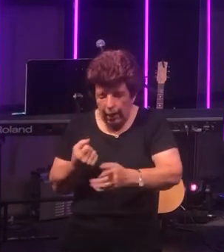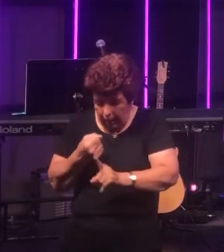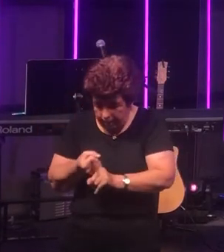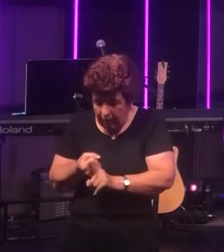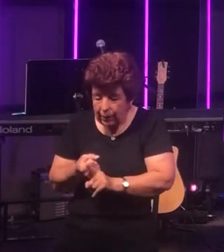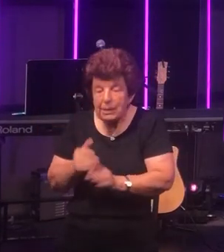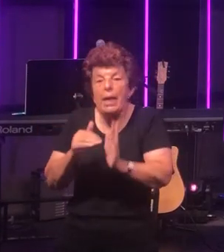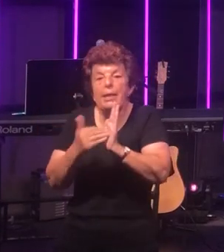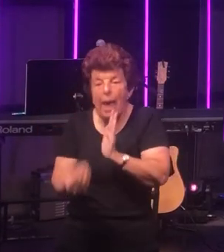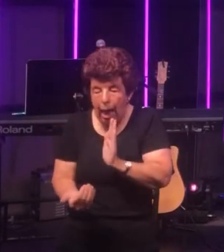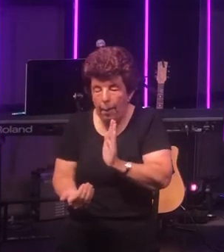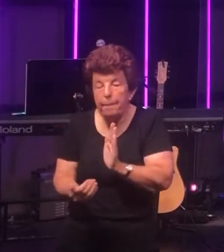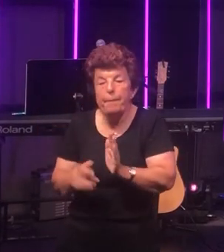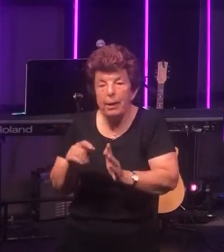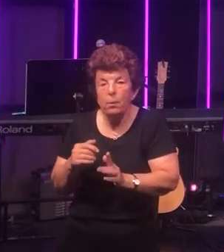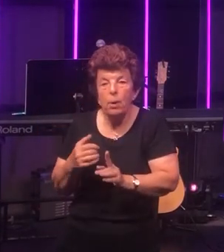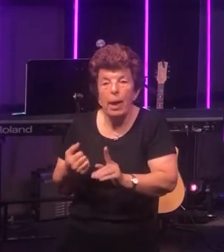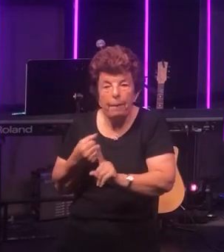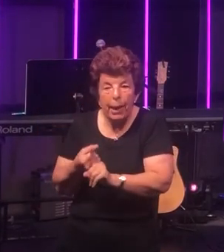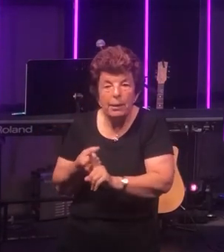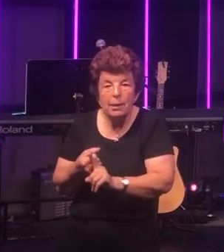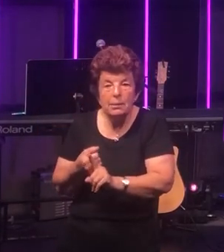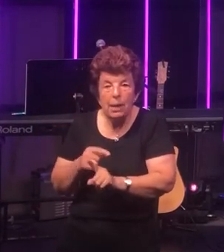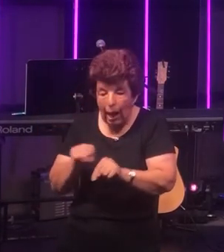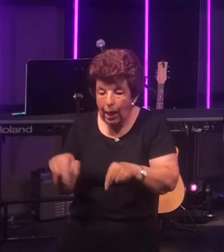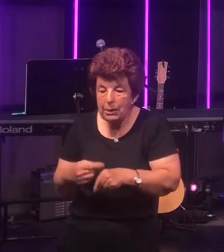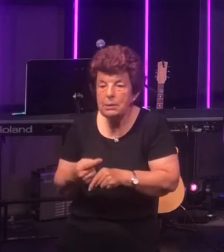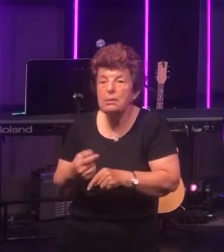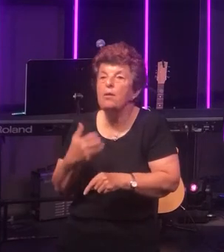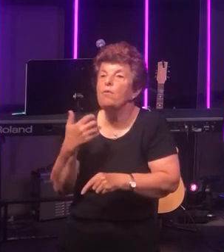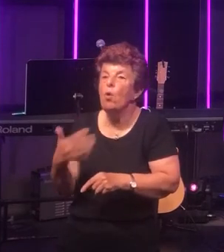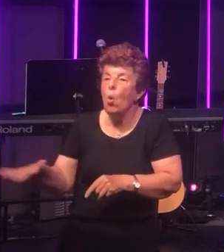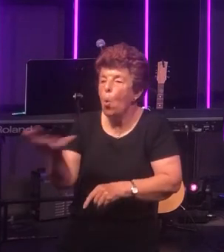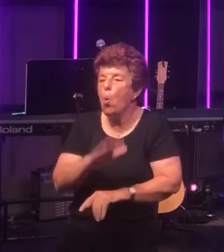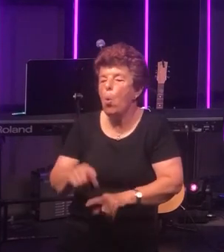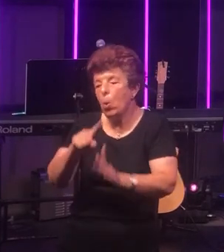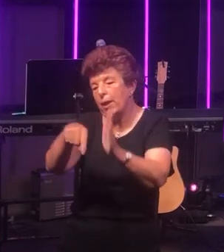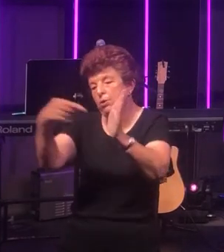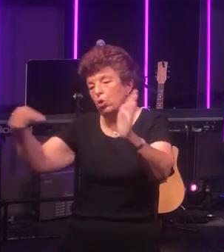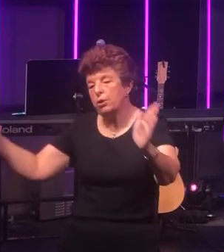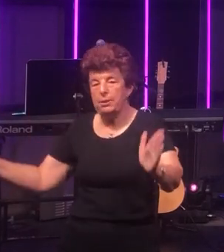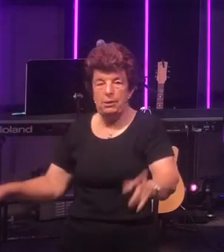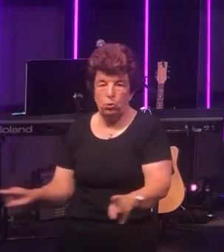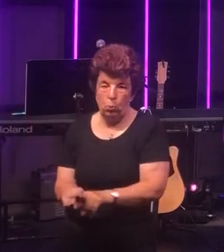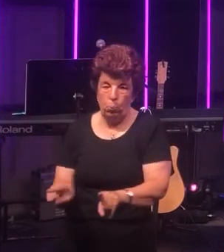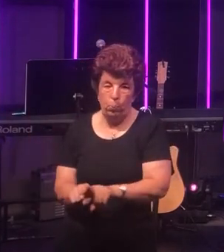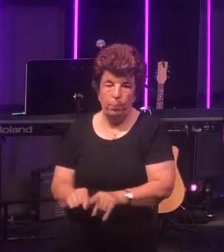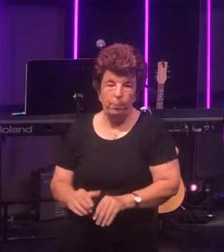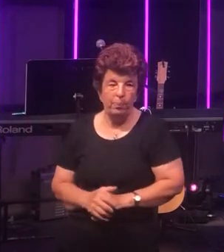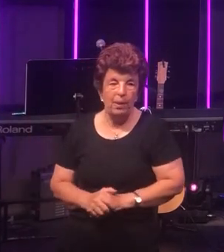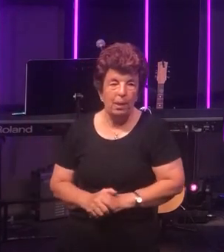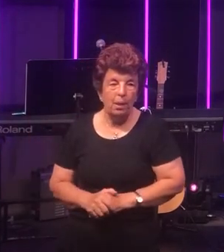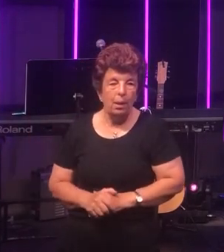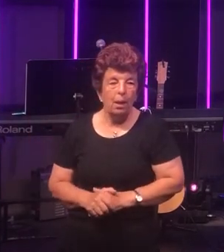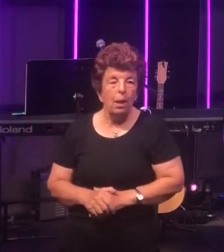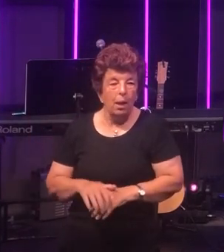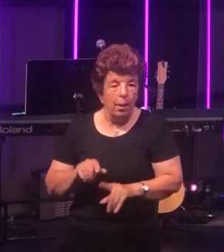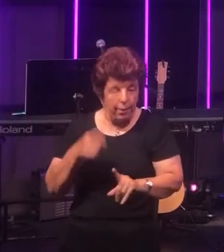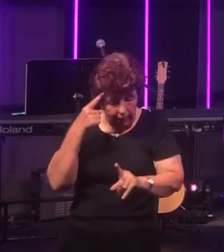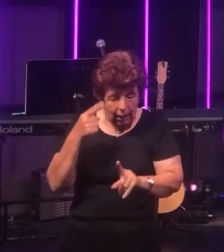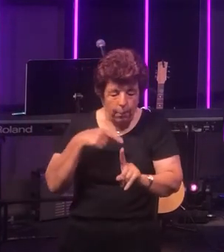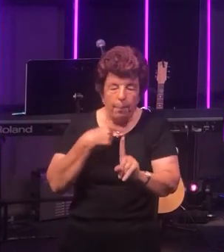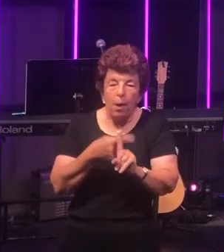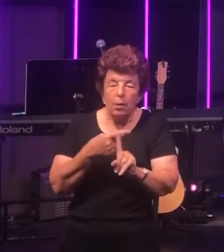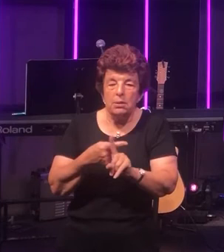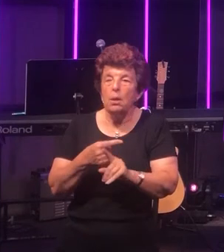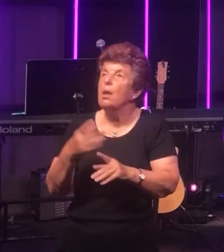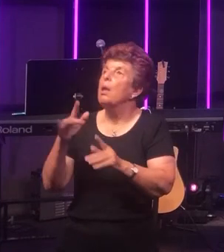now but will impact us for all eternity. Putting it positively about life with God